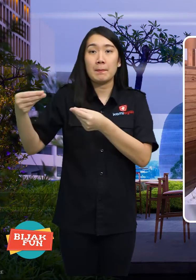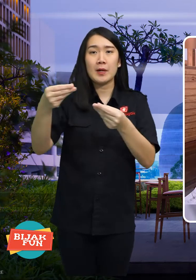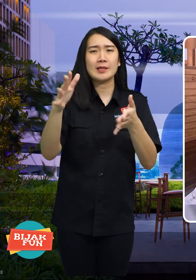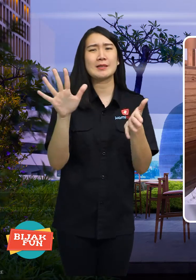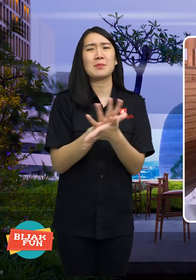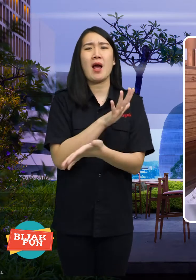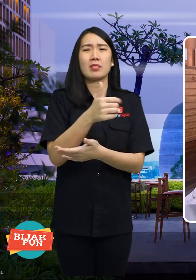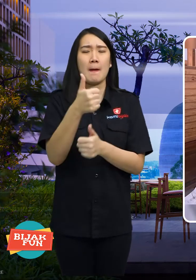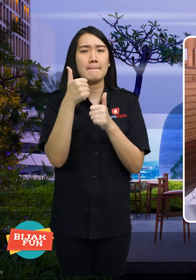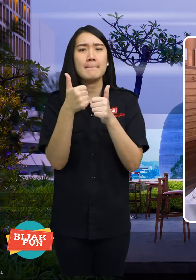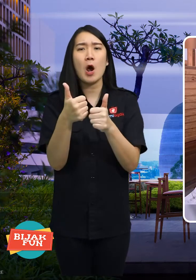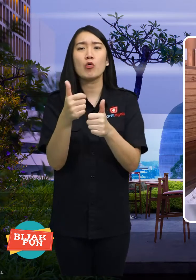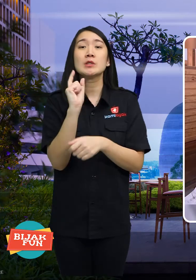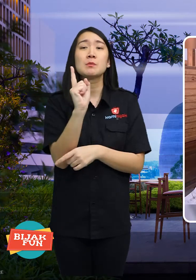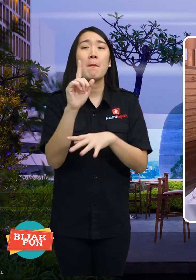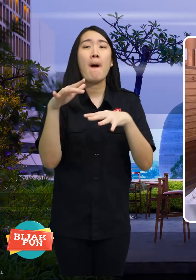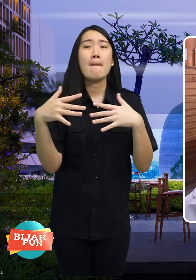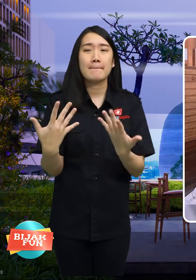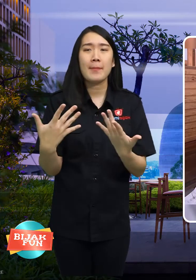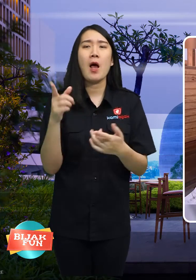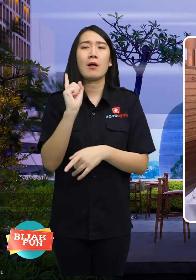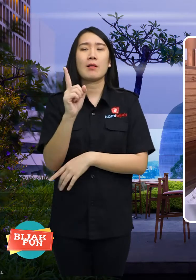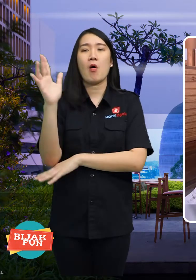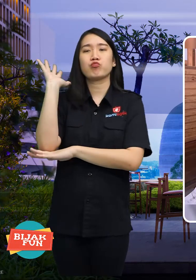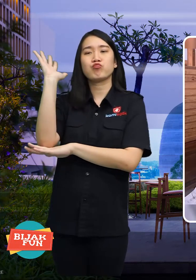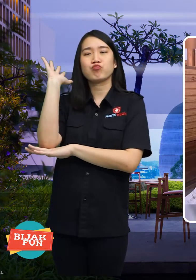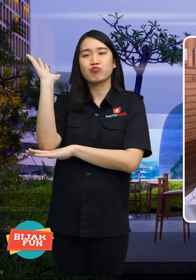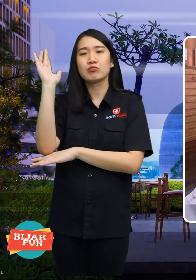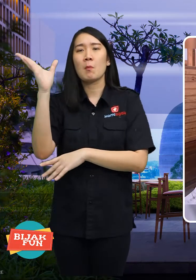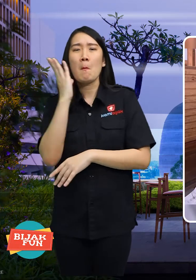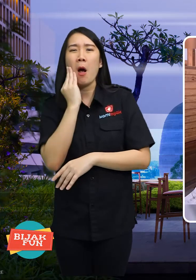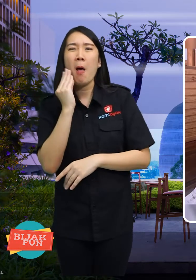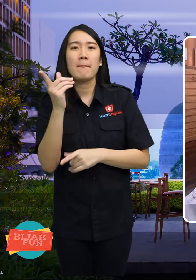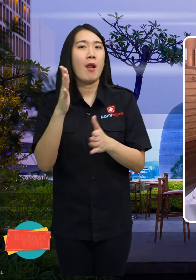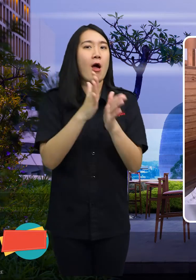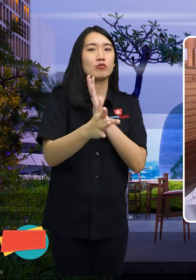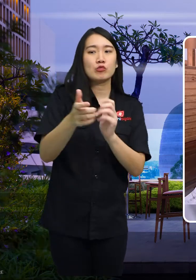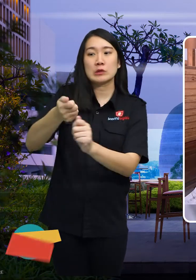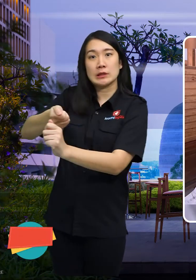given a good chance because there are experienced sources